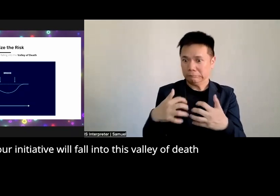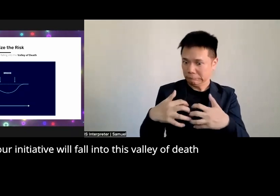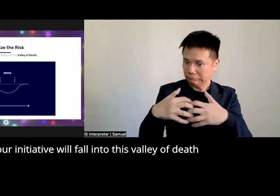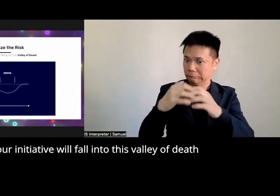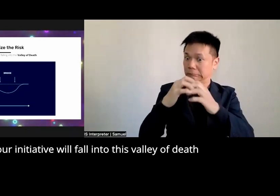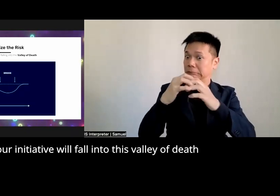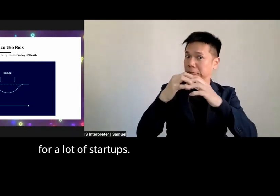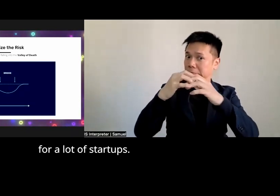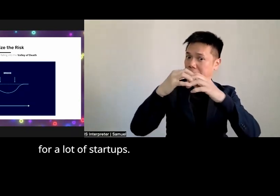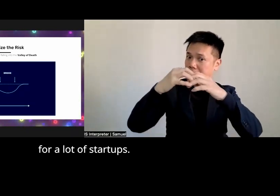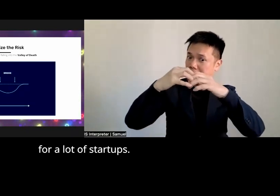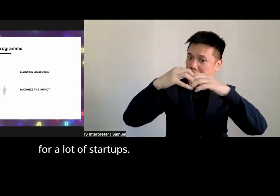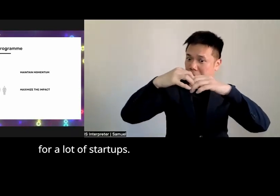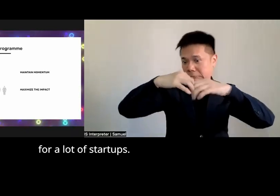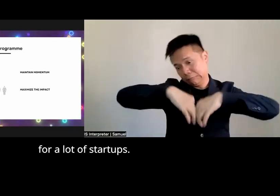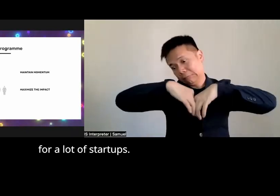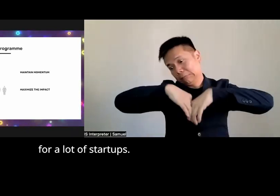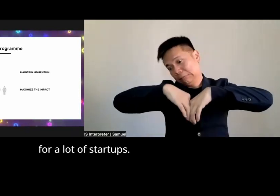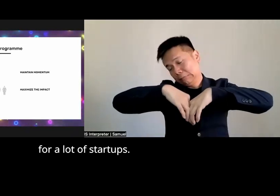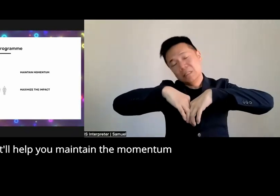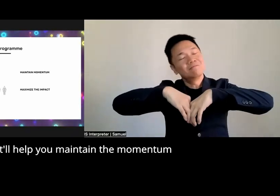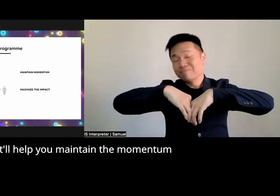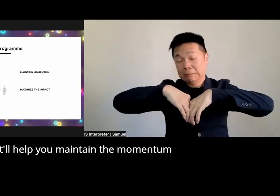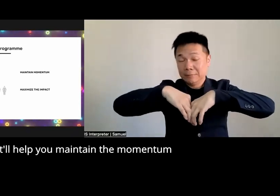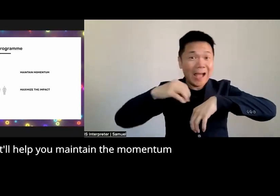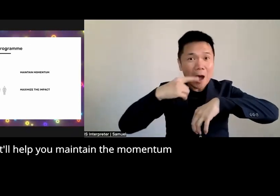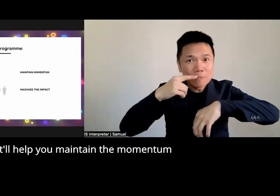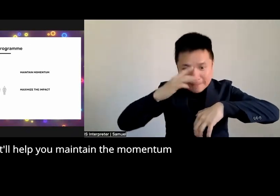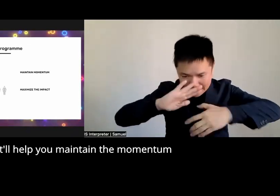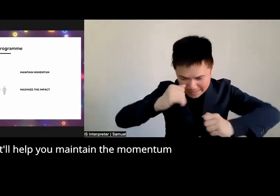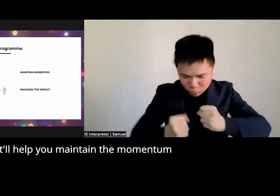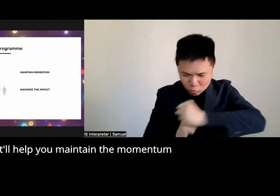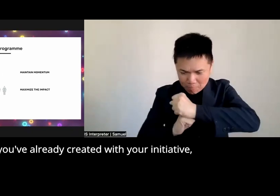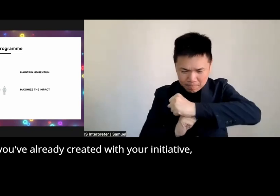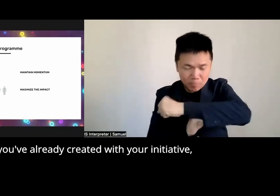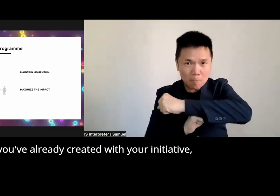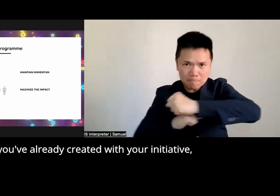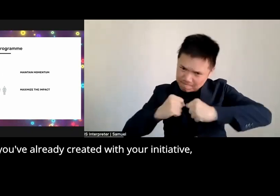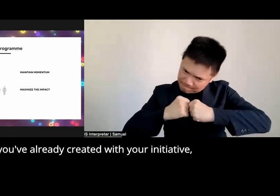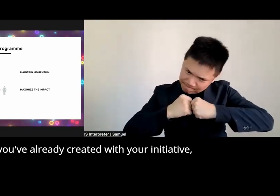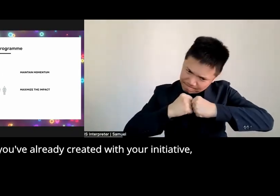of death for a lot of startups it'll help you maintain the momentum that you've already created